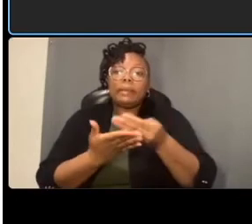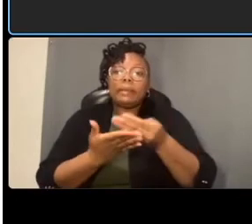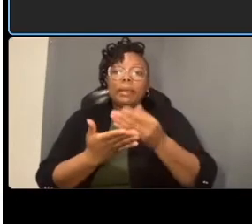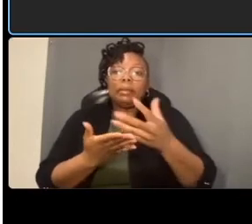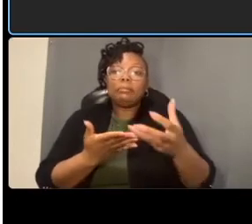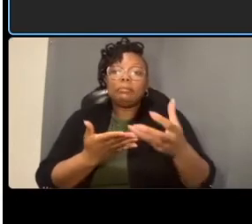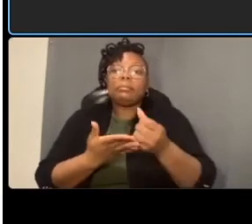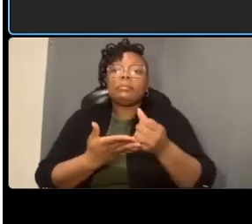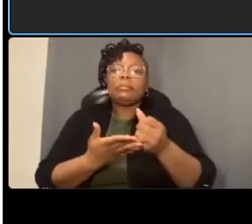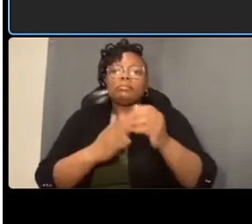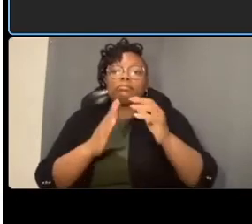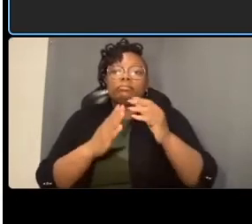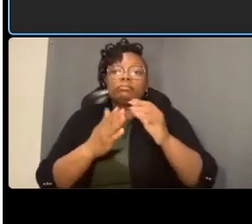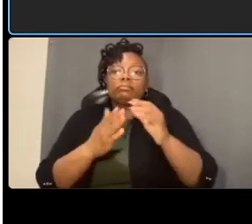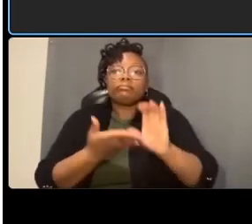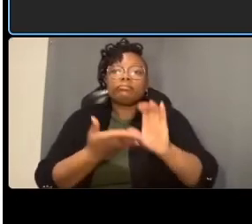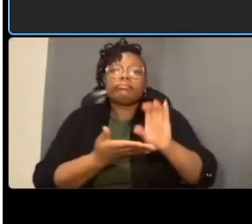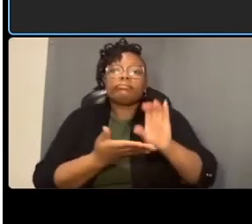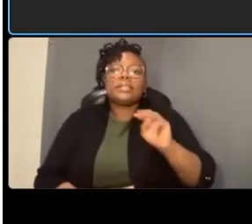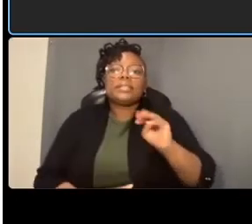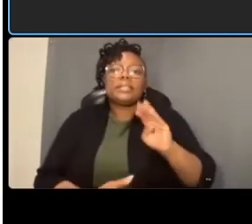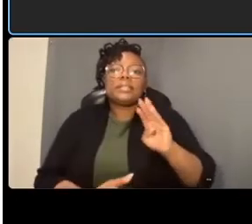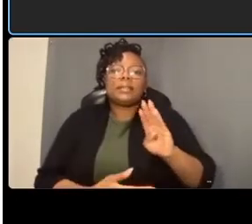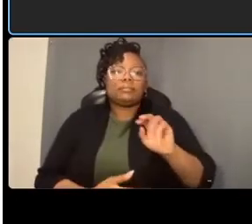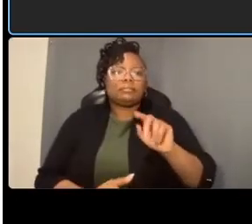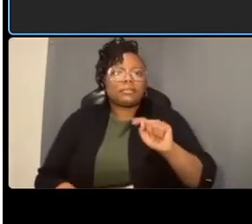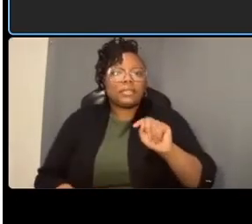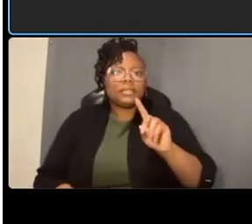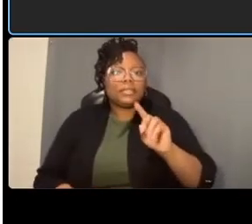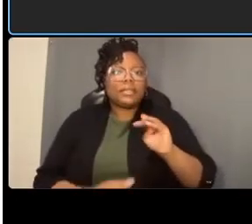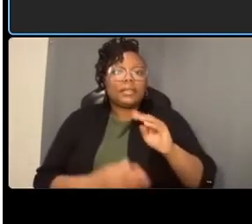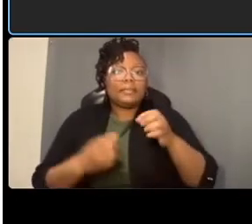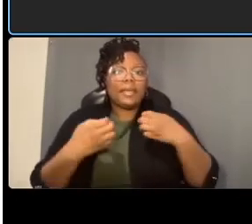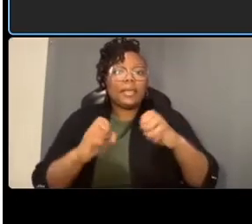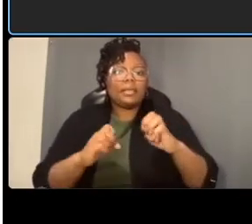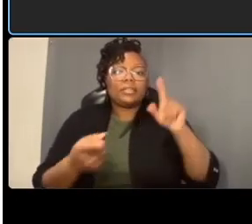and i think the first part of the question was about excuse me variable pricing um i'd have to